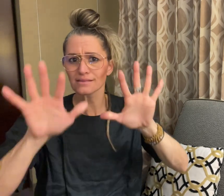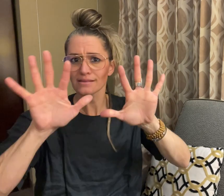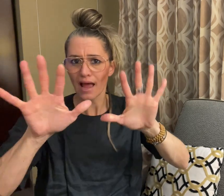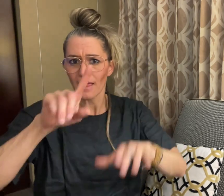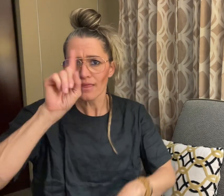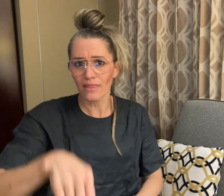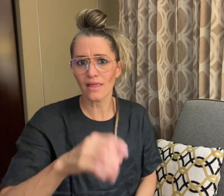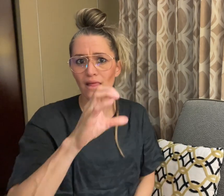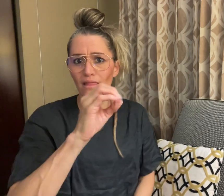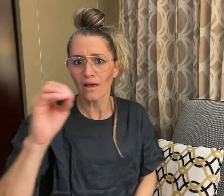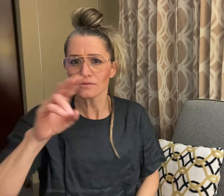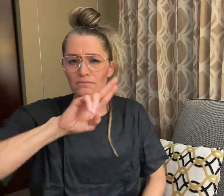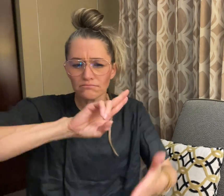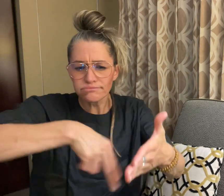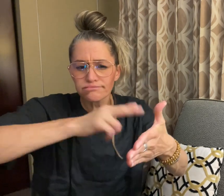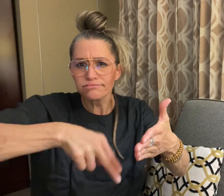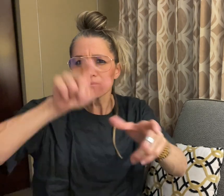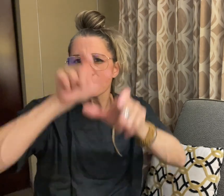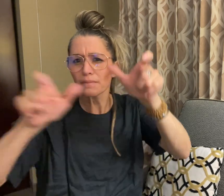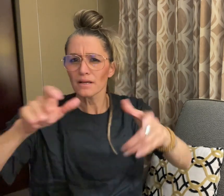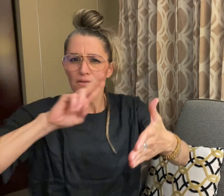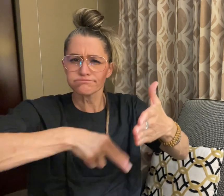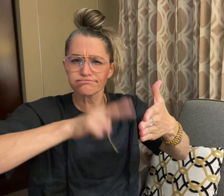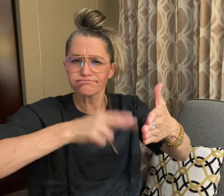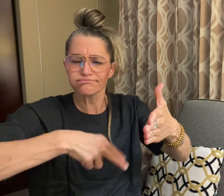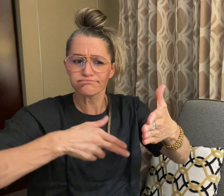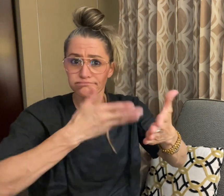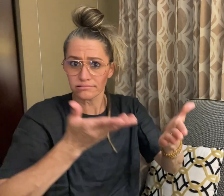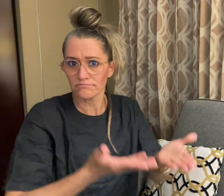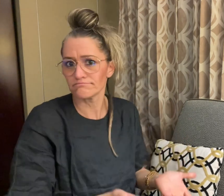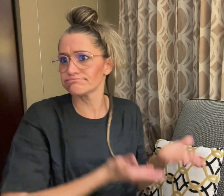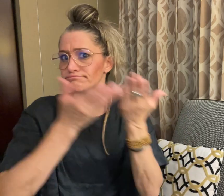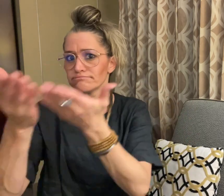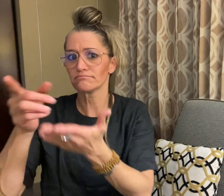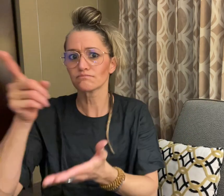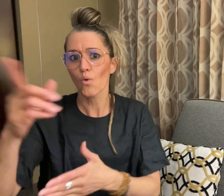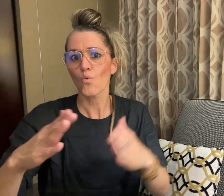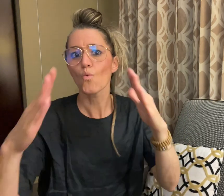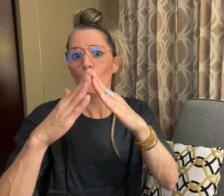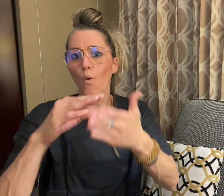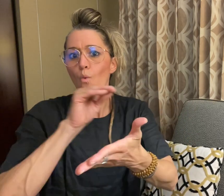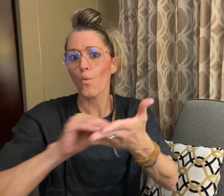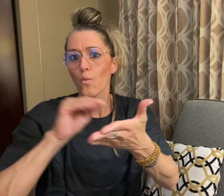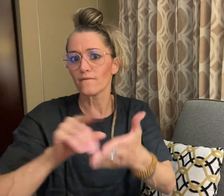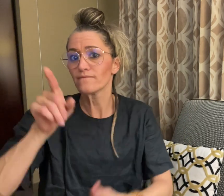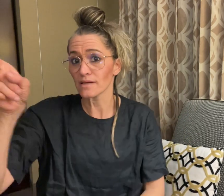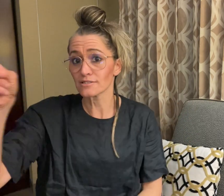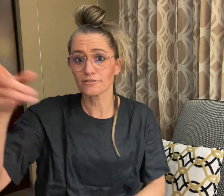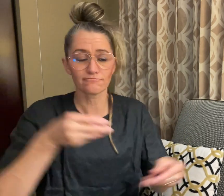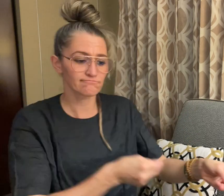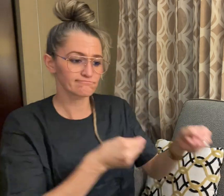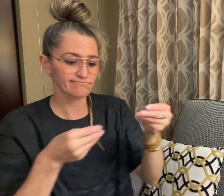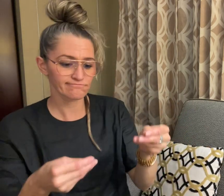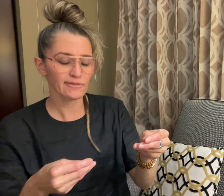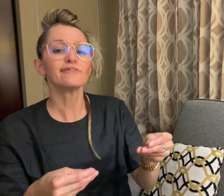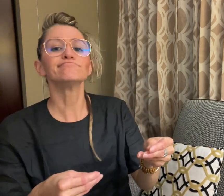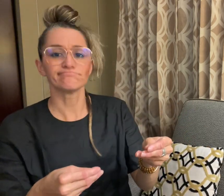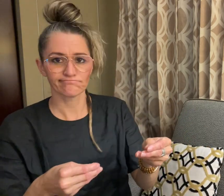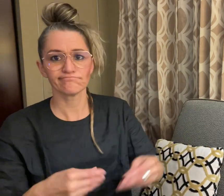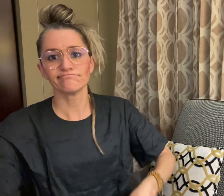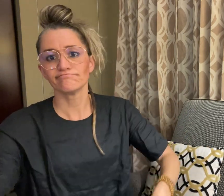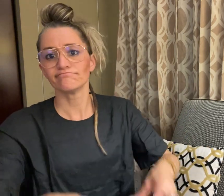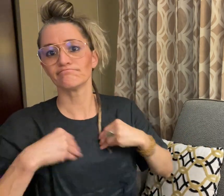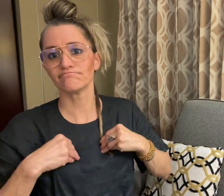Later, when Lawyand's family received positive news that they